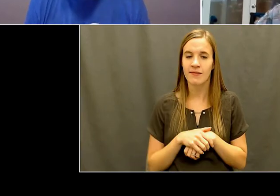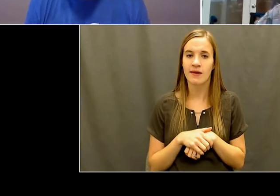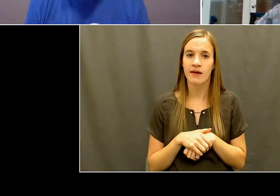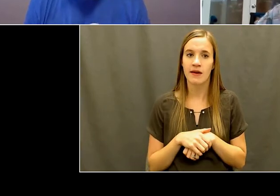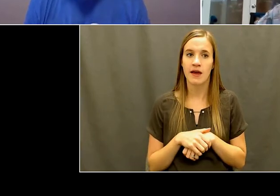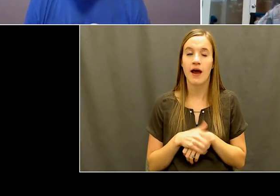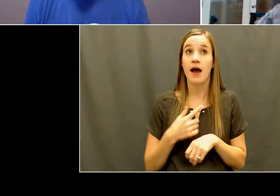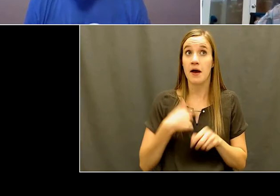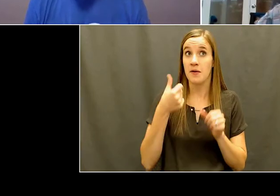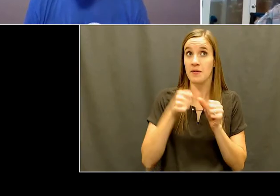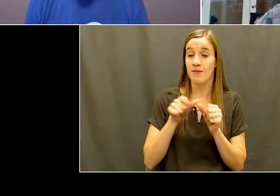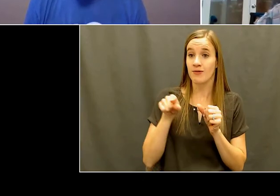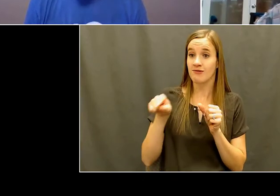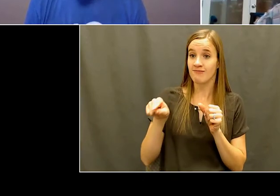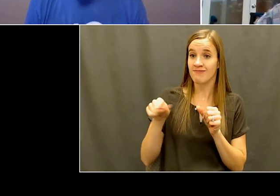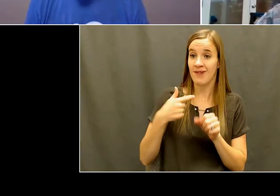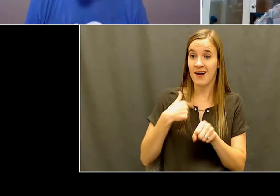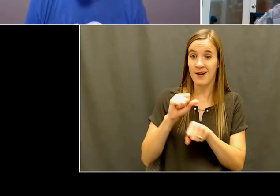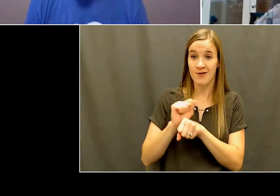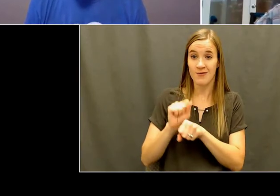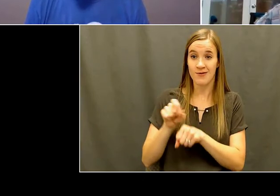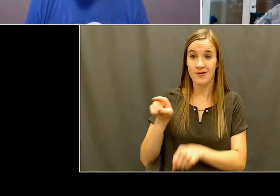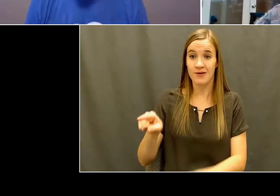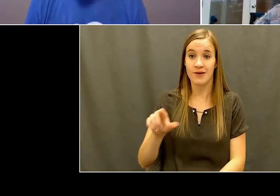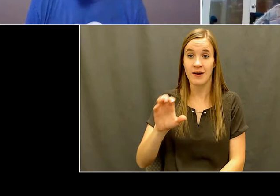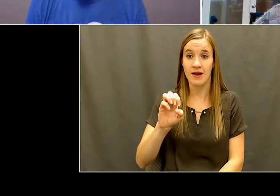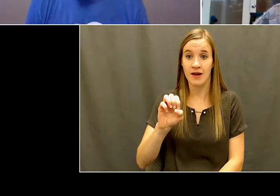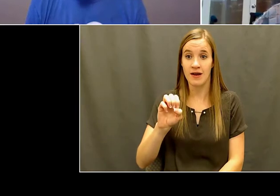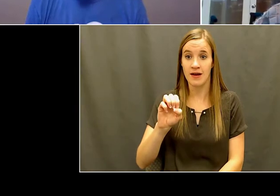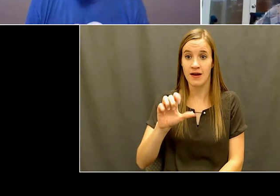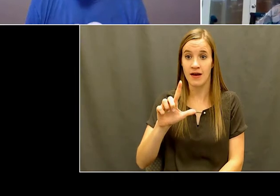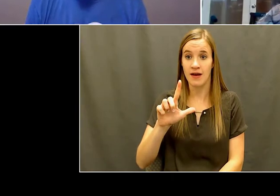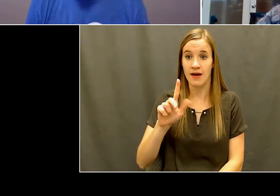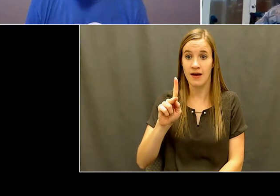determination that Boise was missing opportunity for